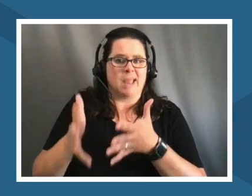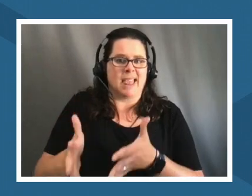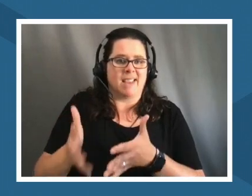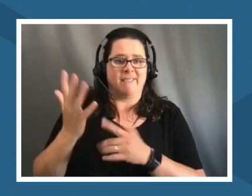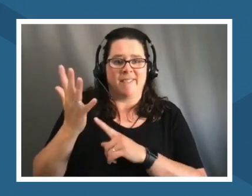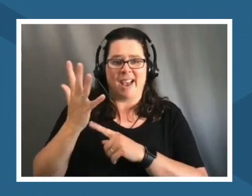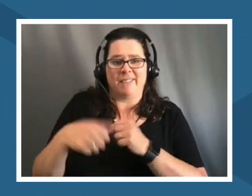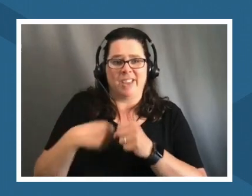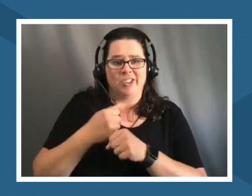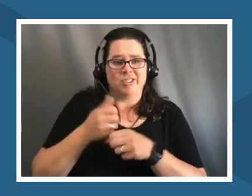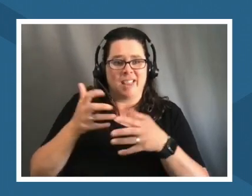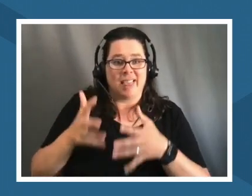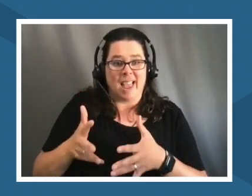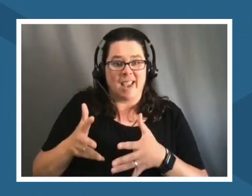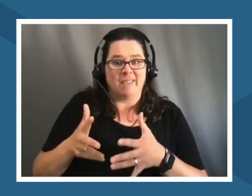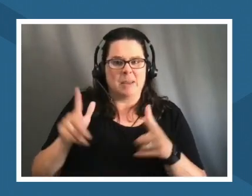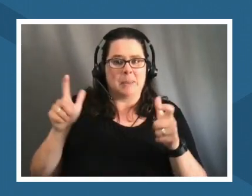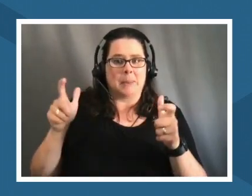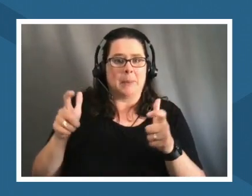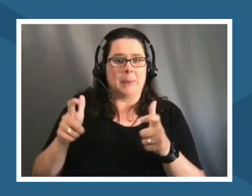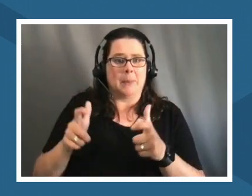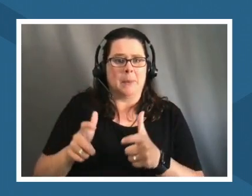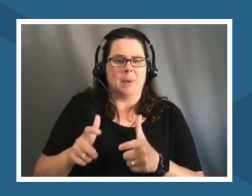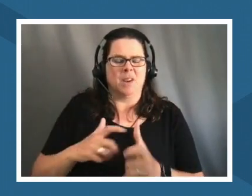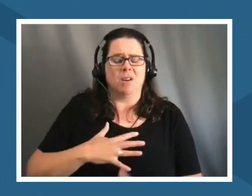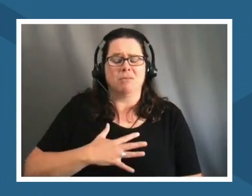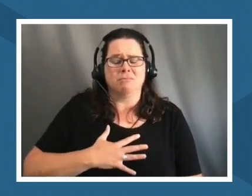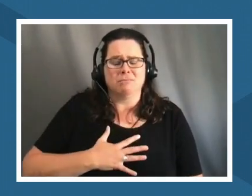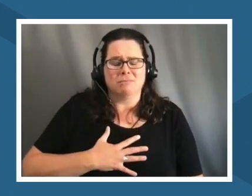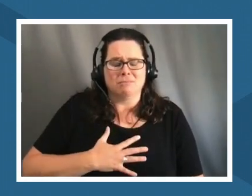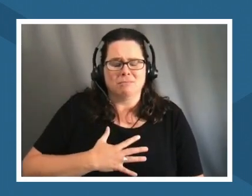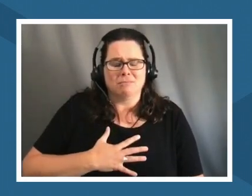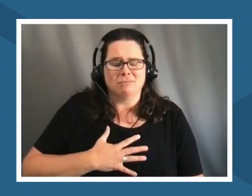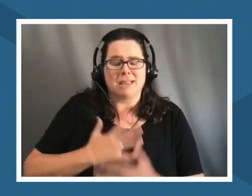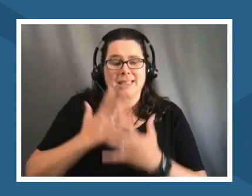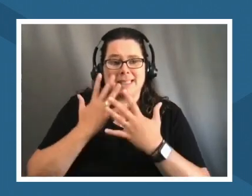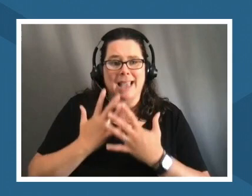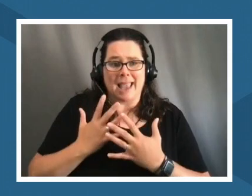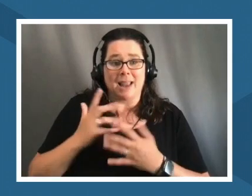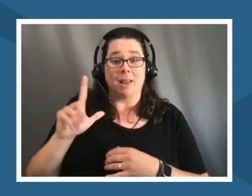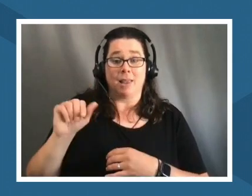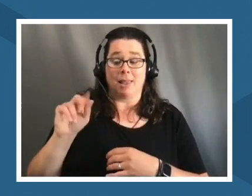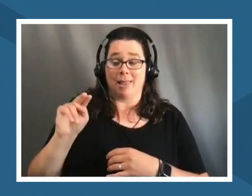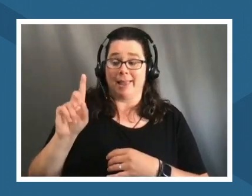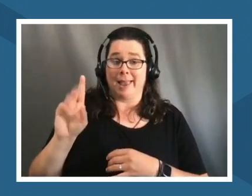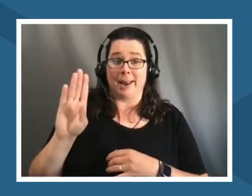that really made me sad you know land back is not just about you